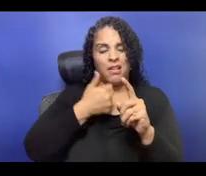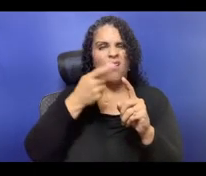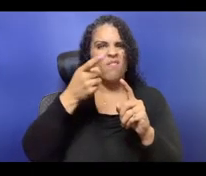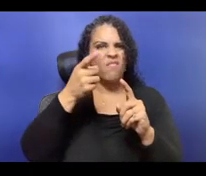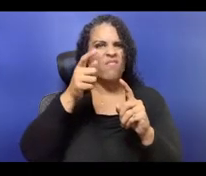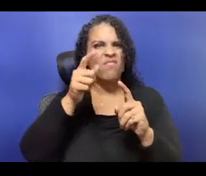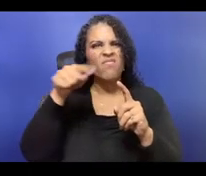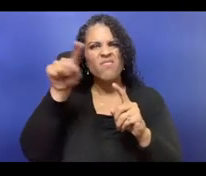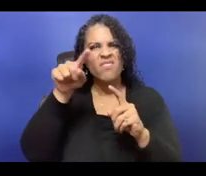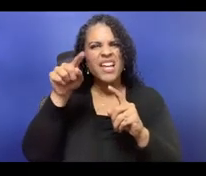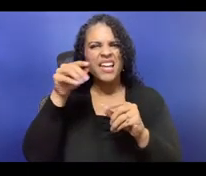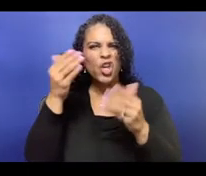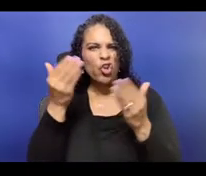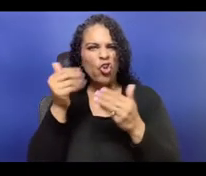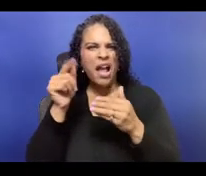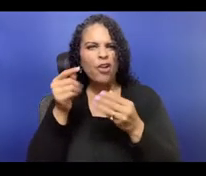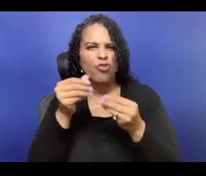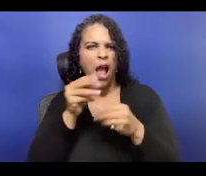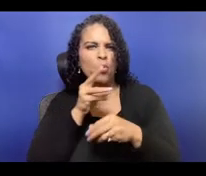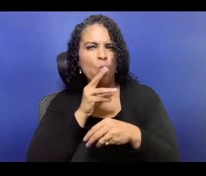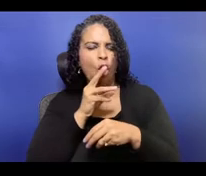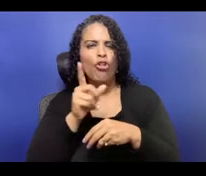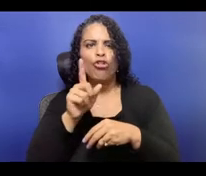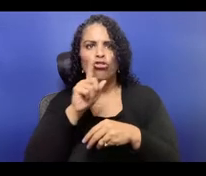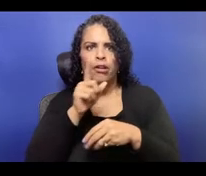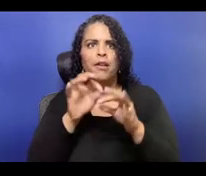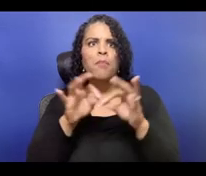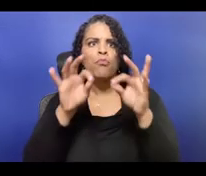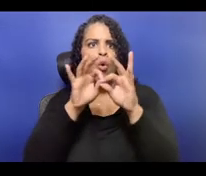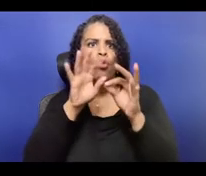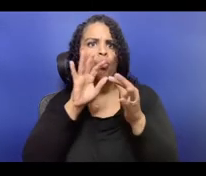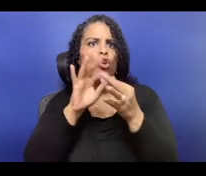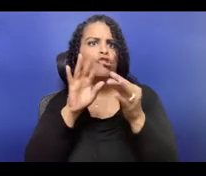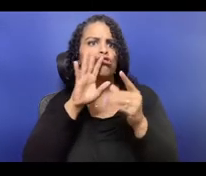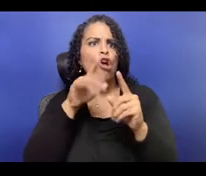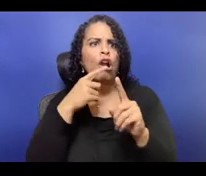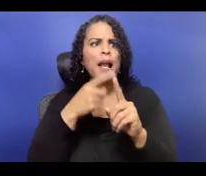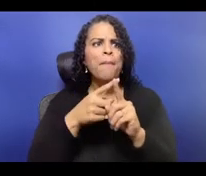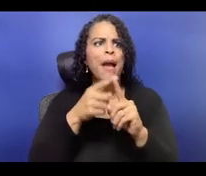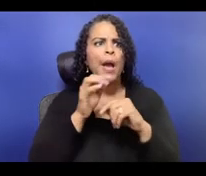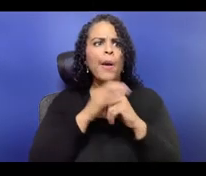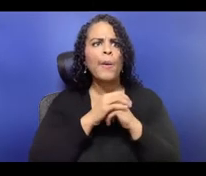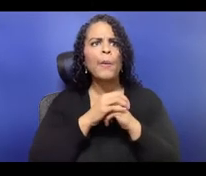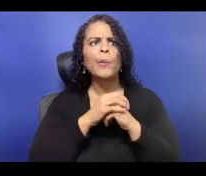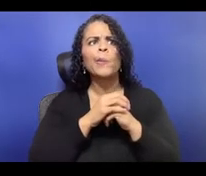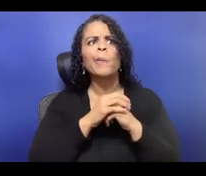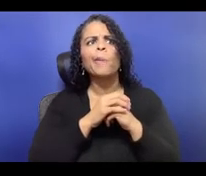to check out the work that Amy is doing. She's been a huge positive force and resource